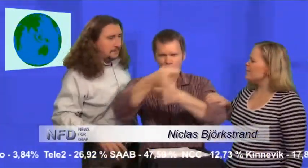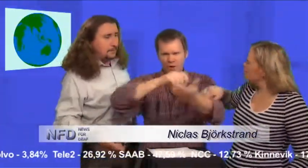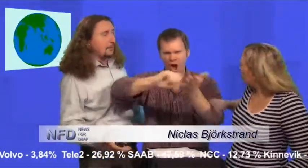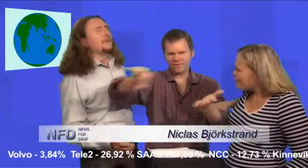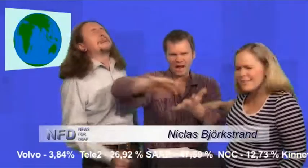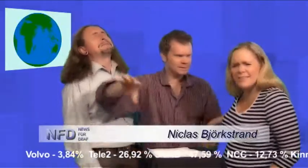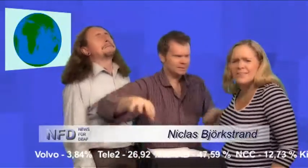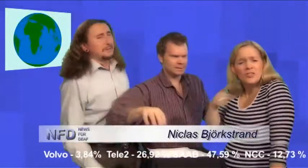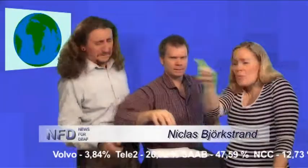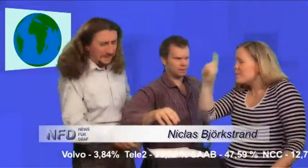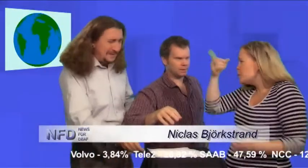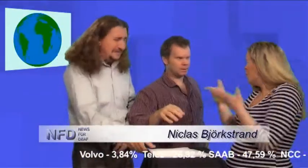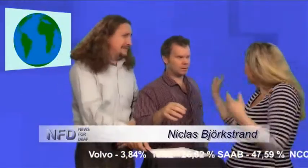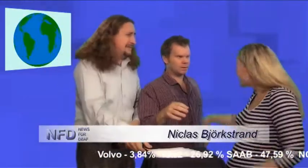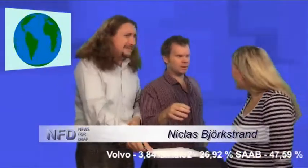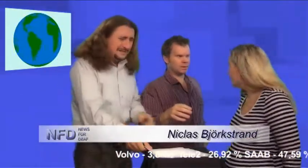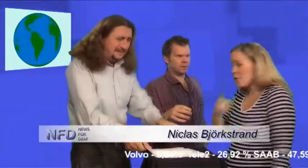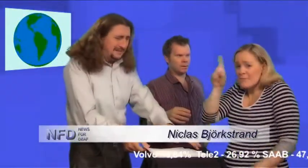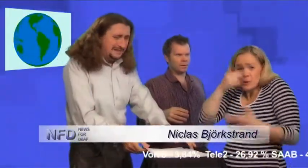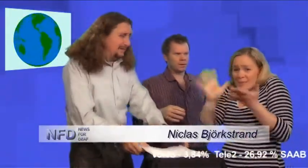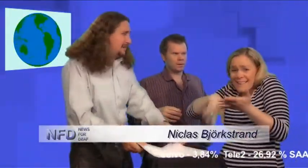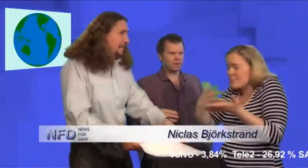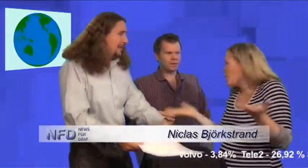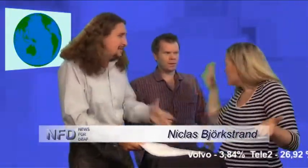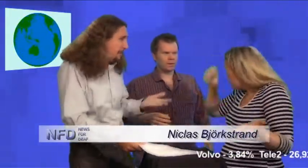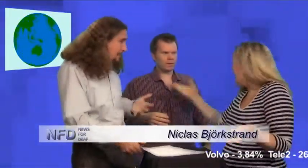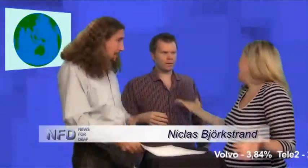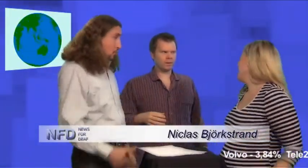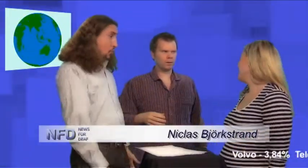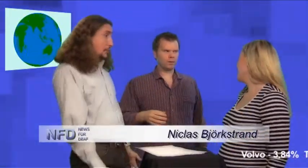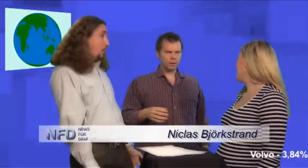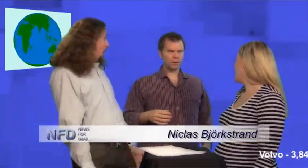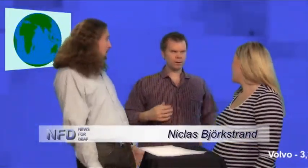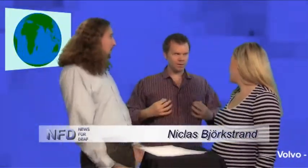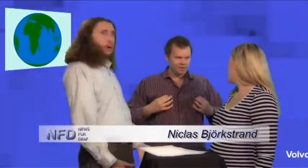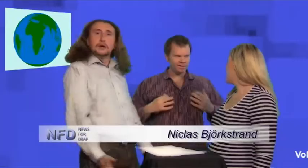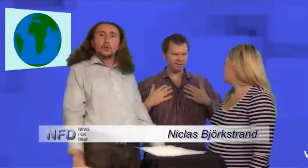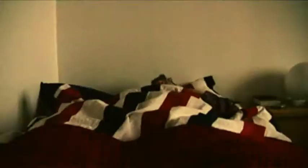ejections. - They don't understand you, they don't understand- Sign Language, you should know that!